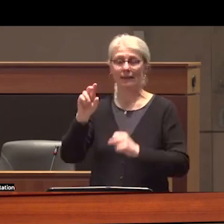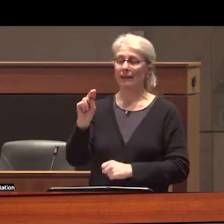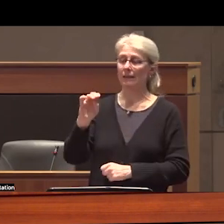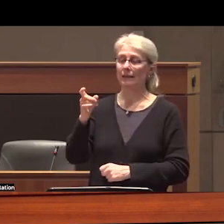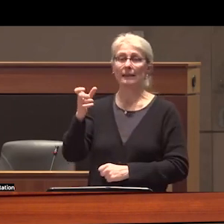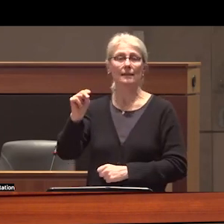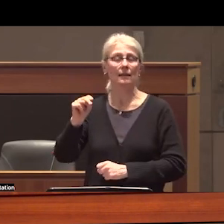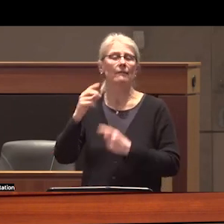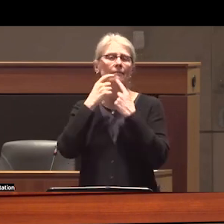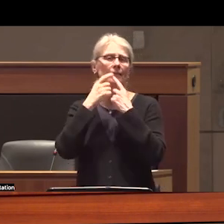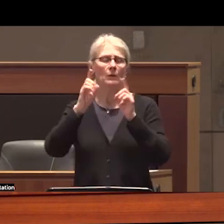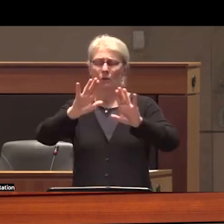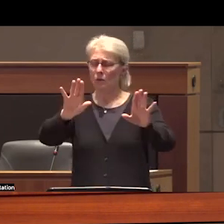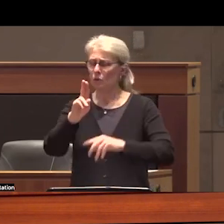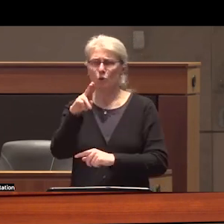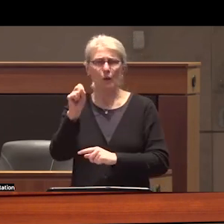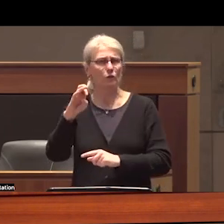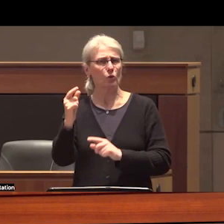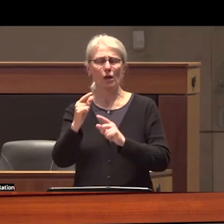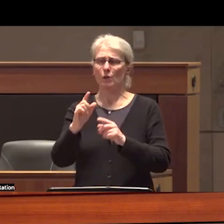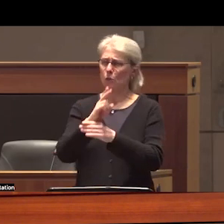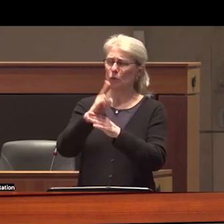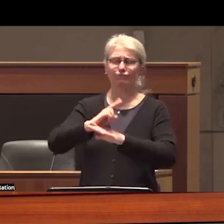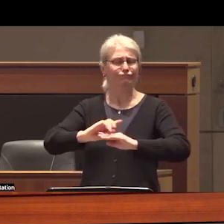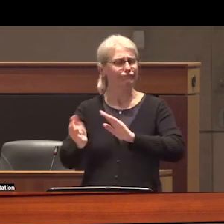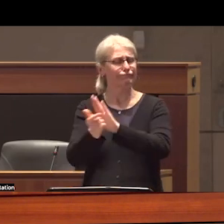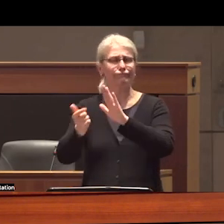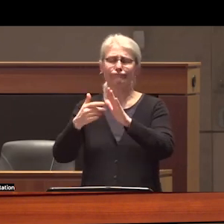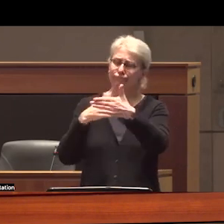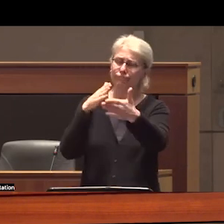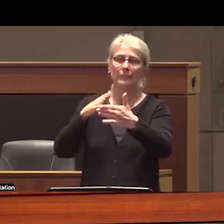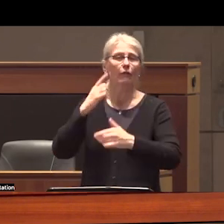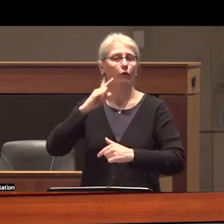declaration that drug abuse in the US was public Enemy Number One set the stage for a program of